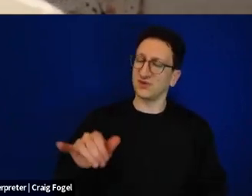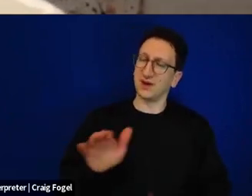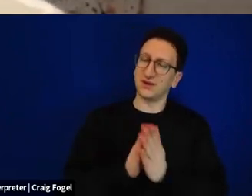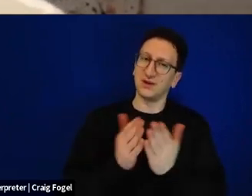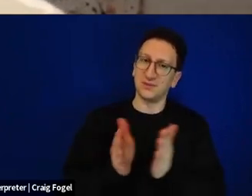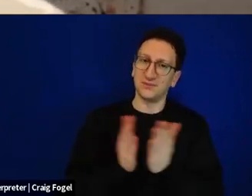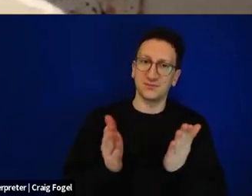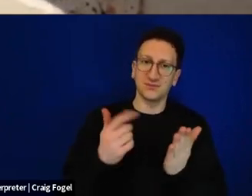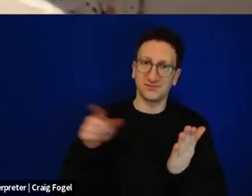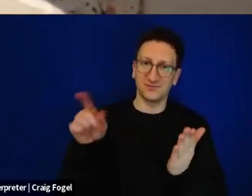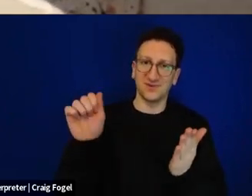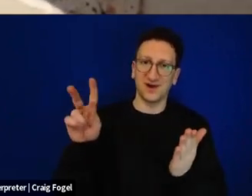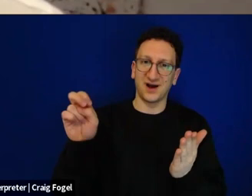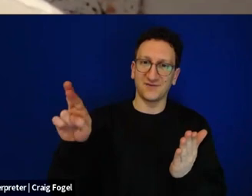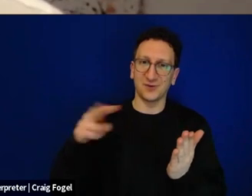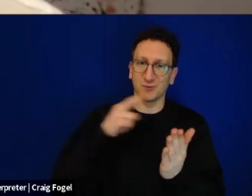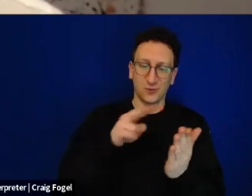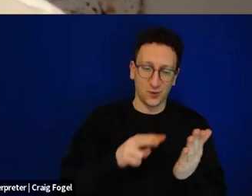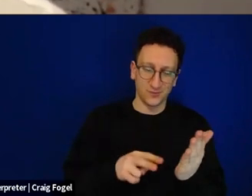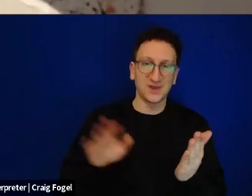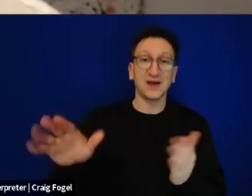sister, told us that in kibbutz Niroz they had a tradition to